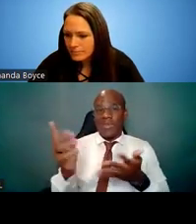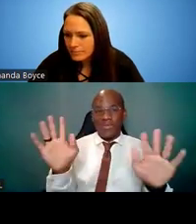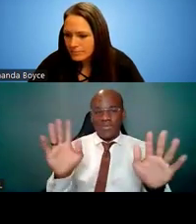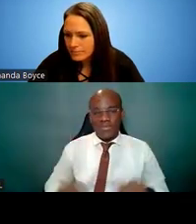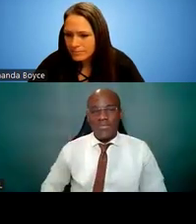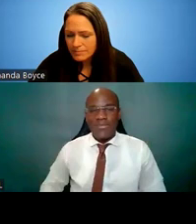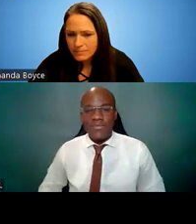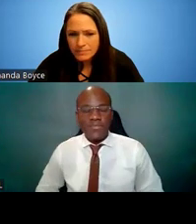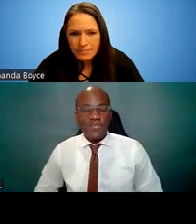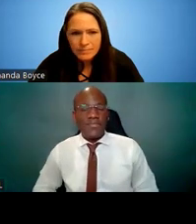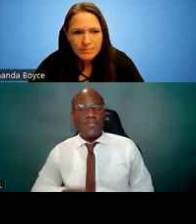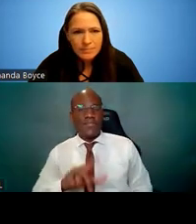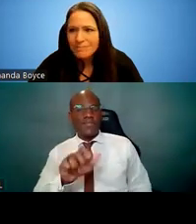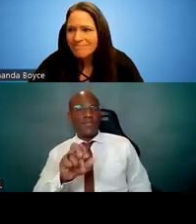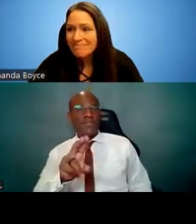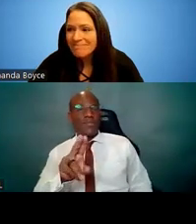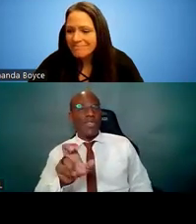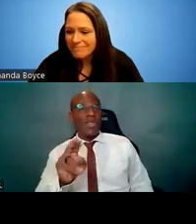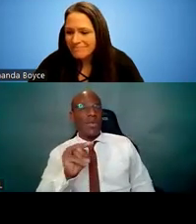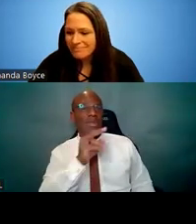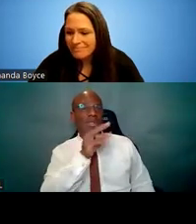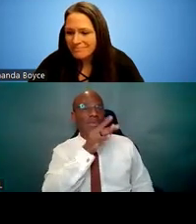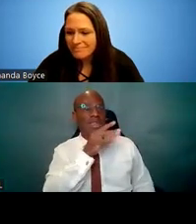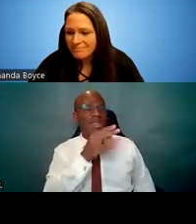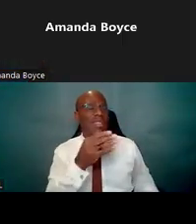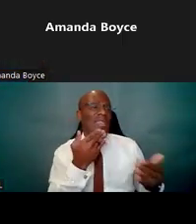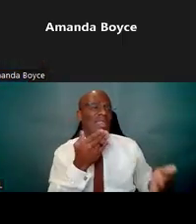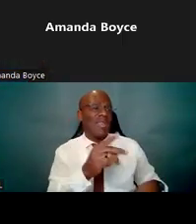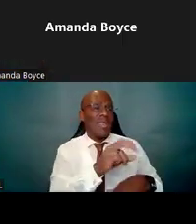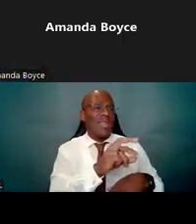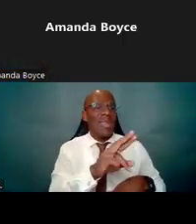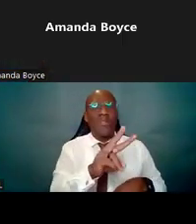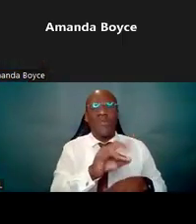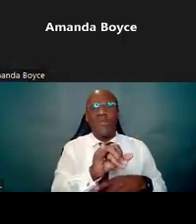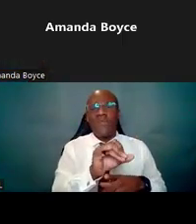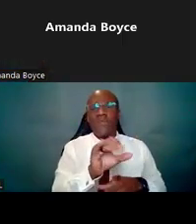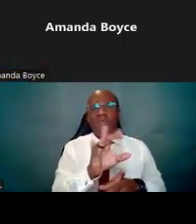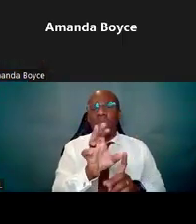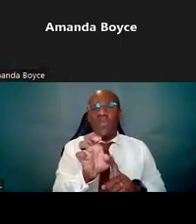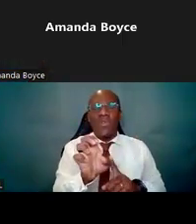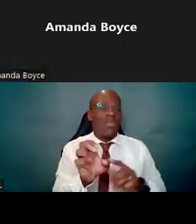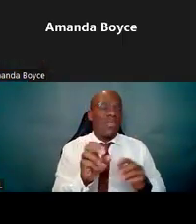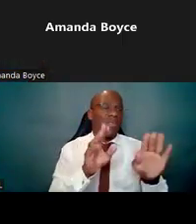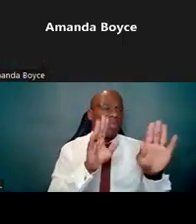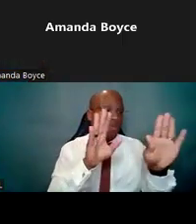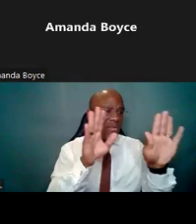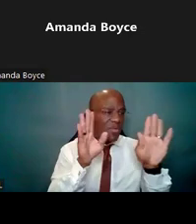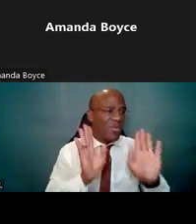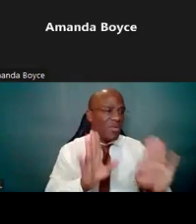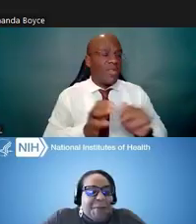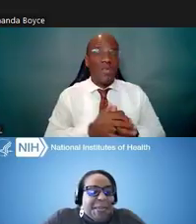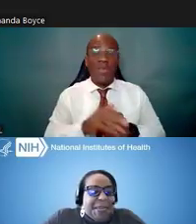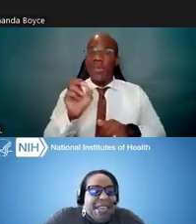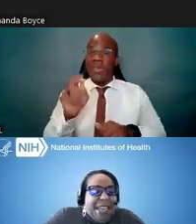Dr. Lauren Hill: Thank you, Dr. Boyce, that was great! Okay, good afternoon, everybody.